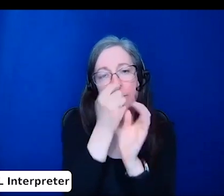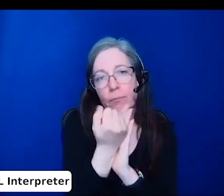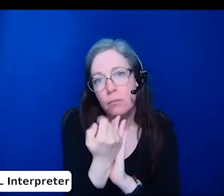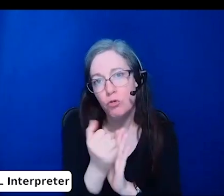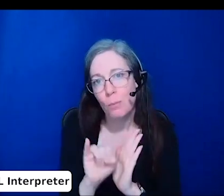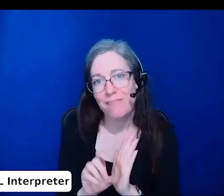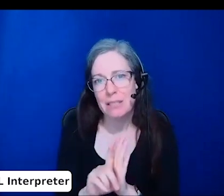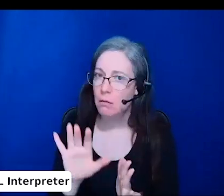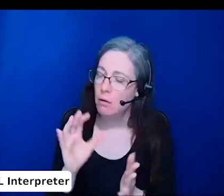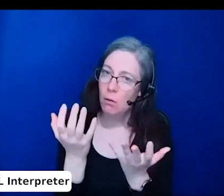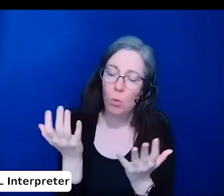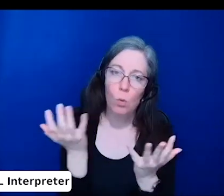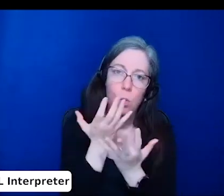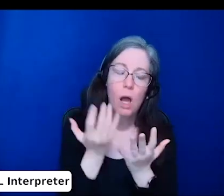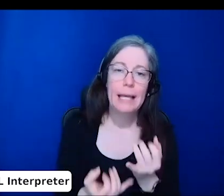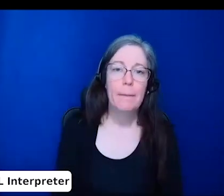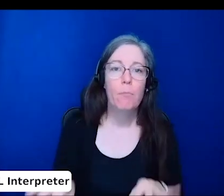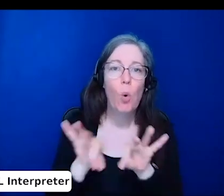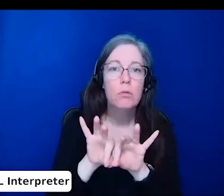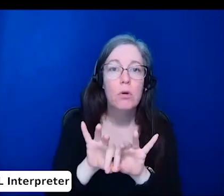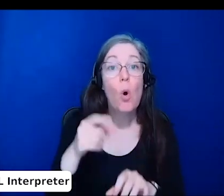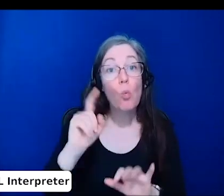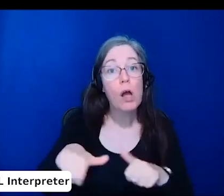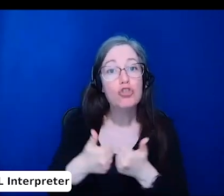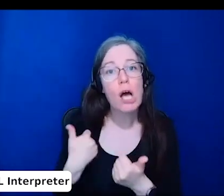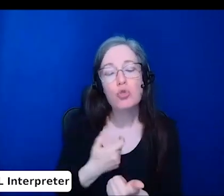One challenge that we acknowledge here is that there just aren't that many people